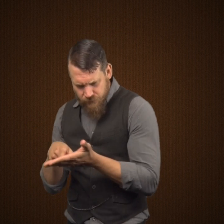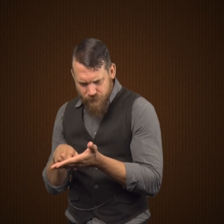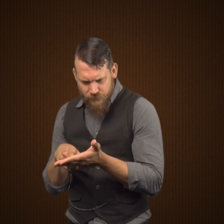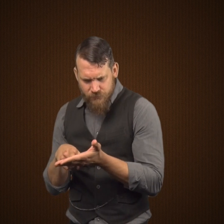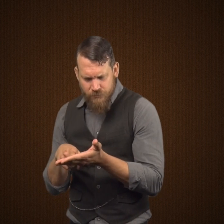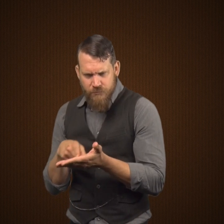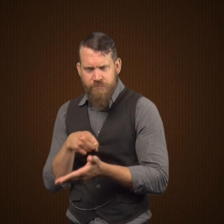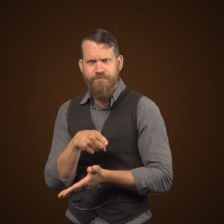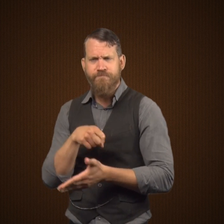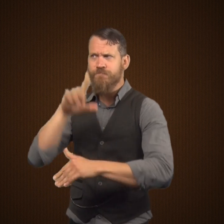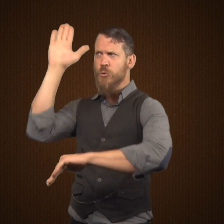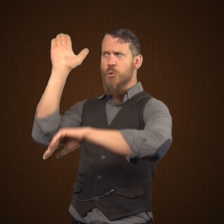And the cane broke.